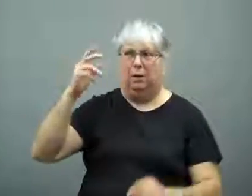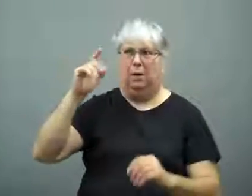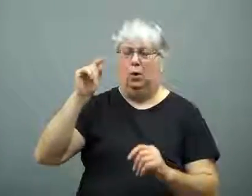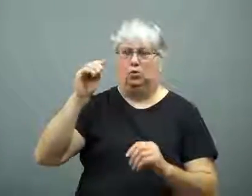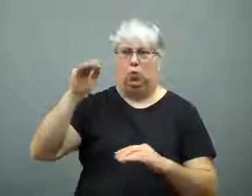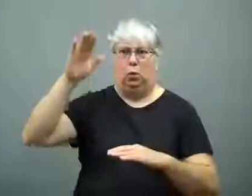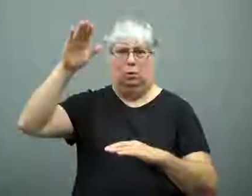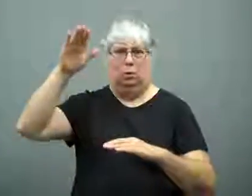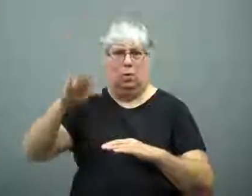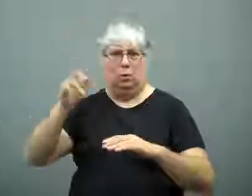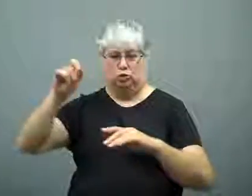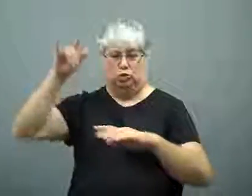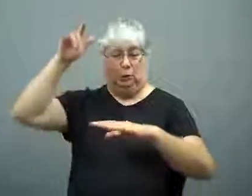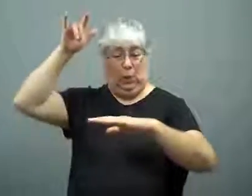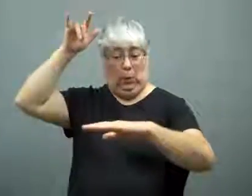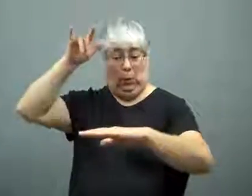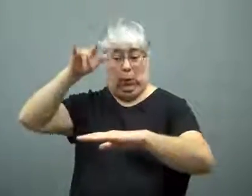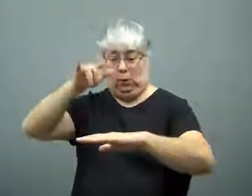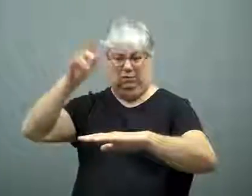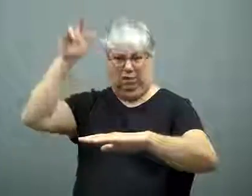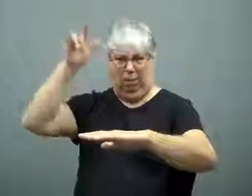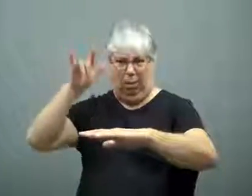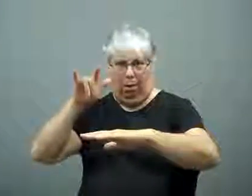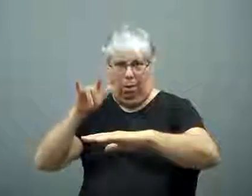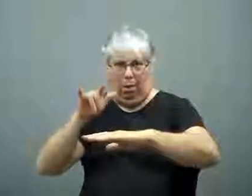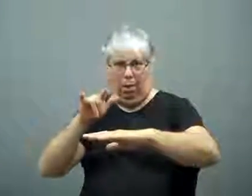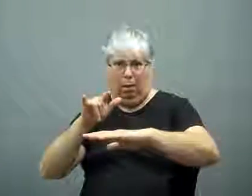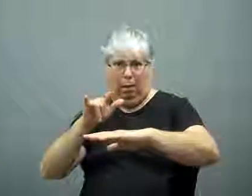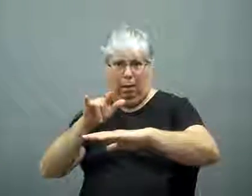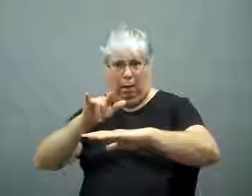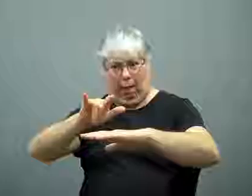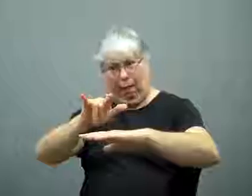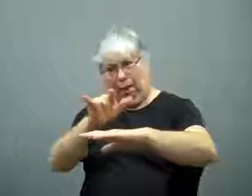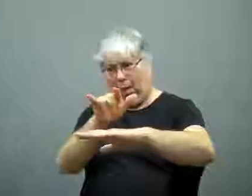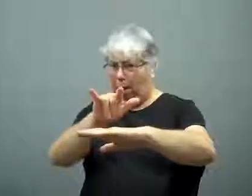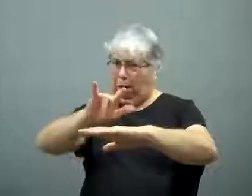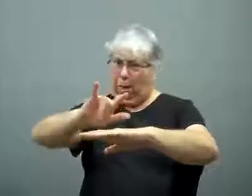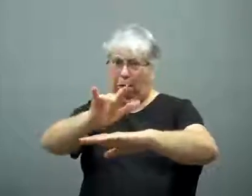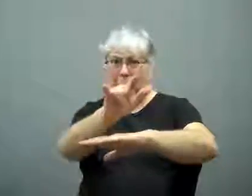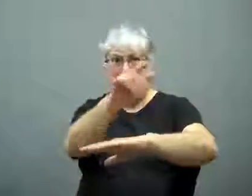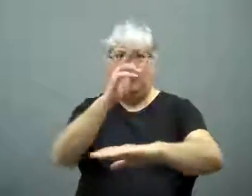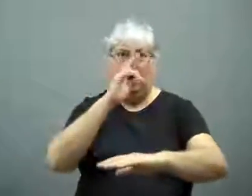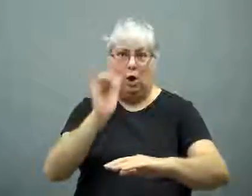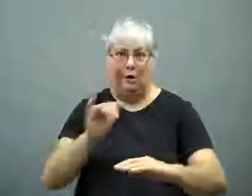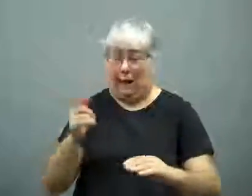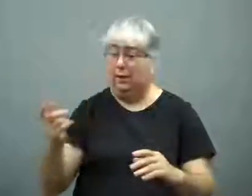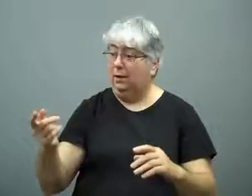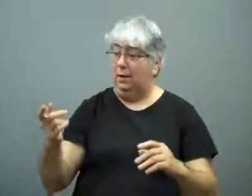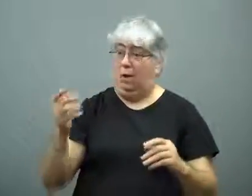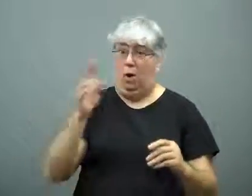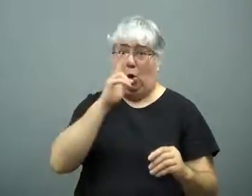It was coming in too low, and the tail end was wagging as it descended.